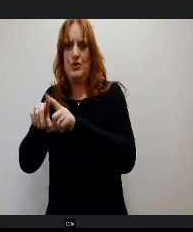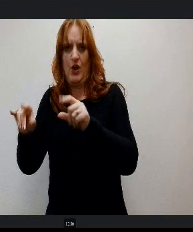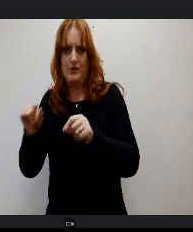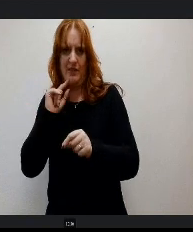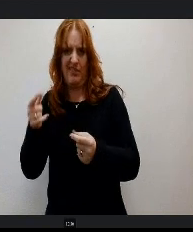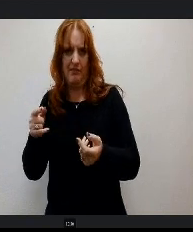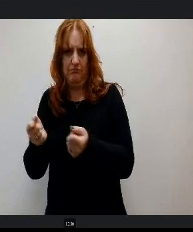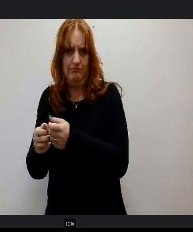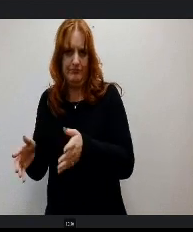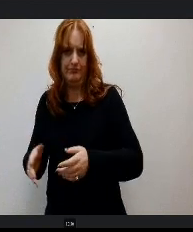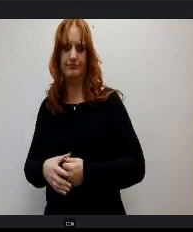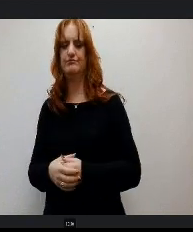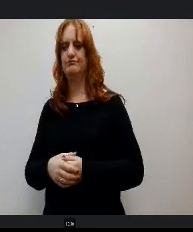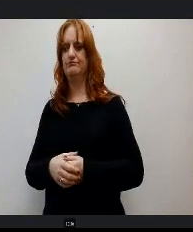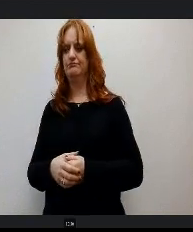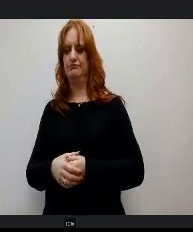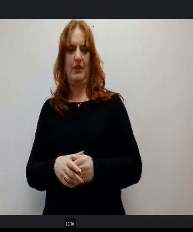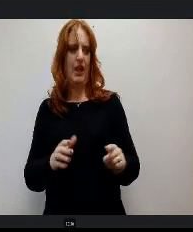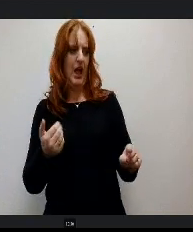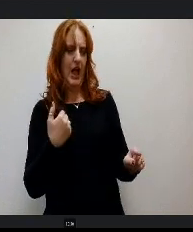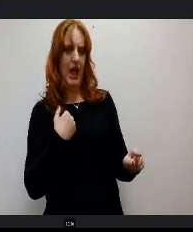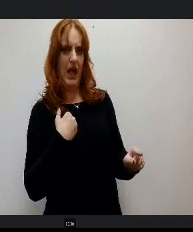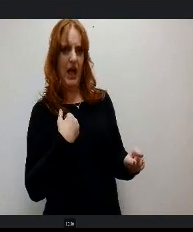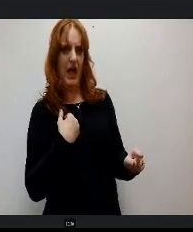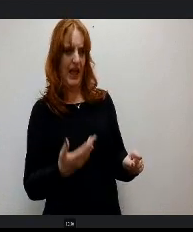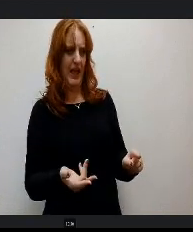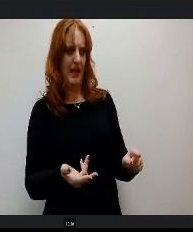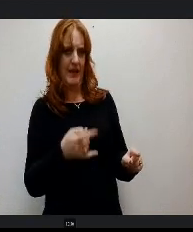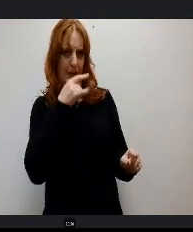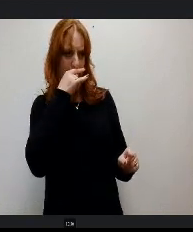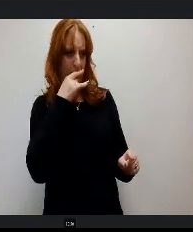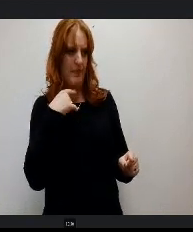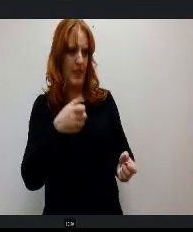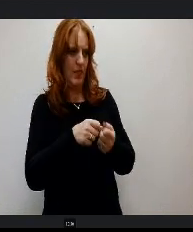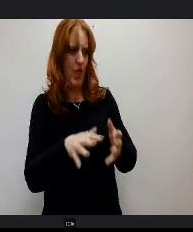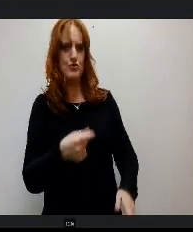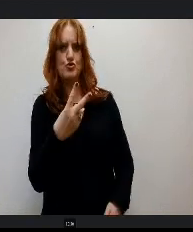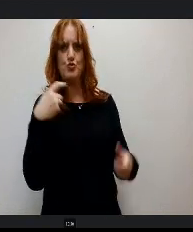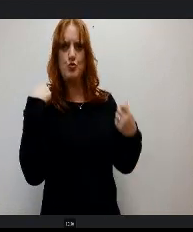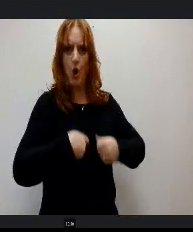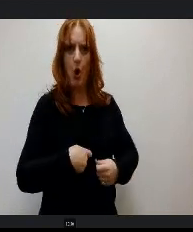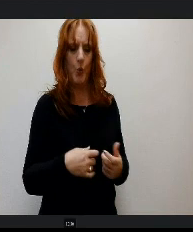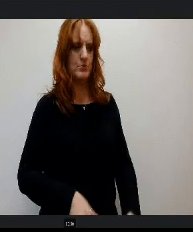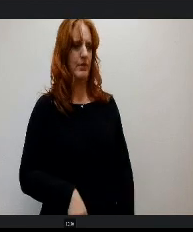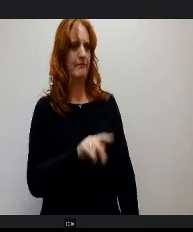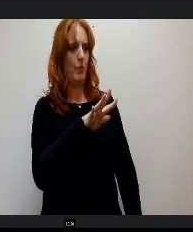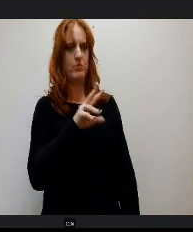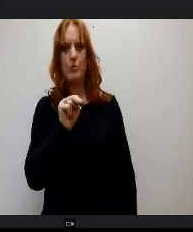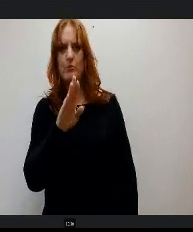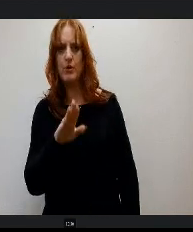OK, I mean, I have a kid that lost two jackets three hats, 4 notebooks and a car. That's why I have